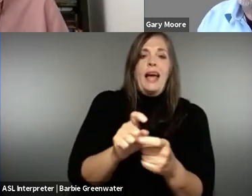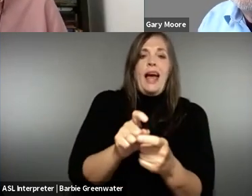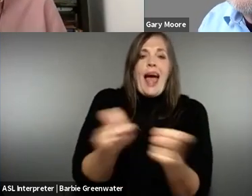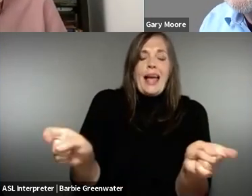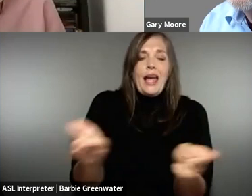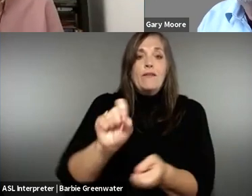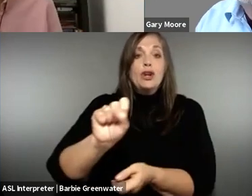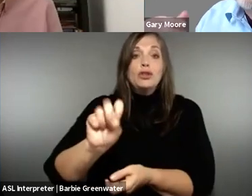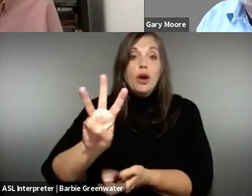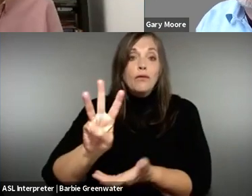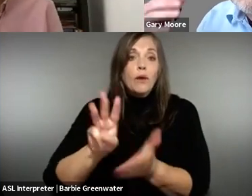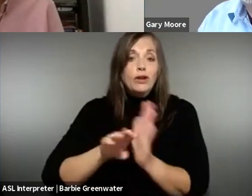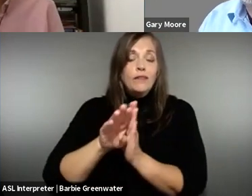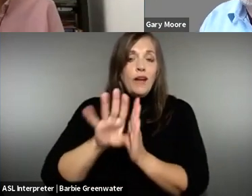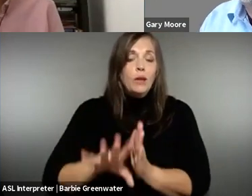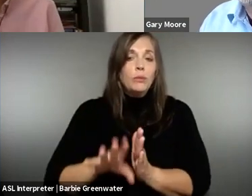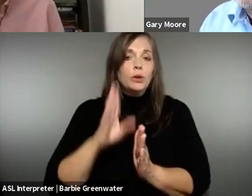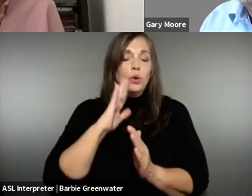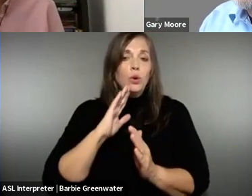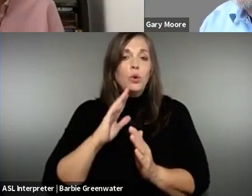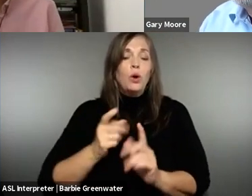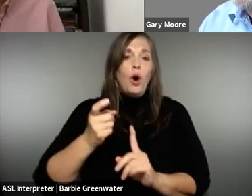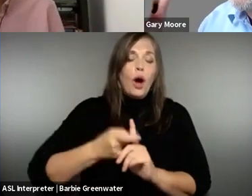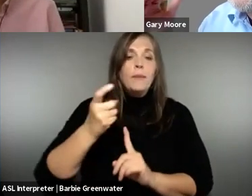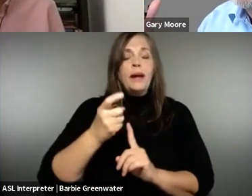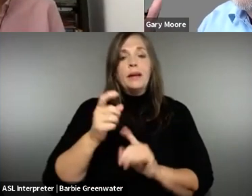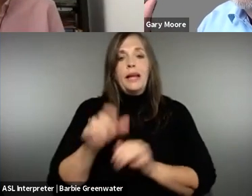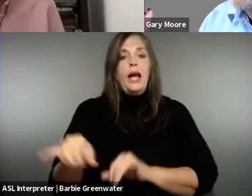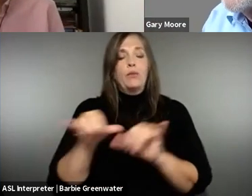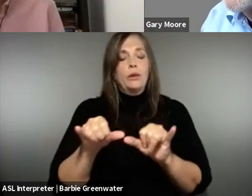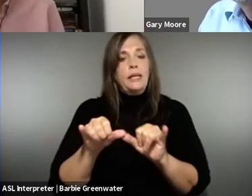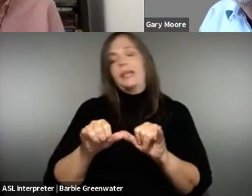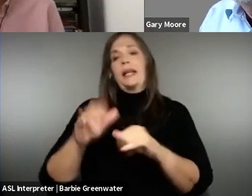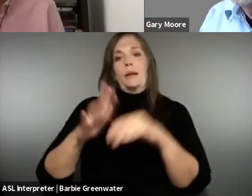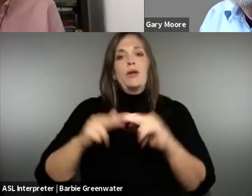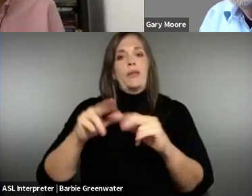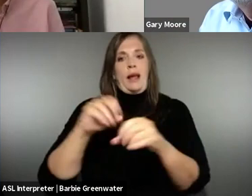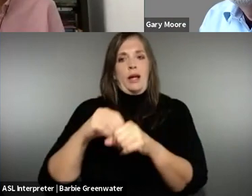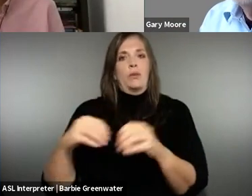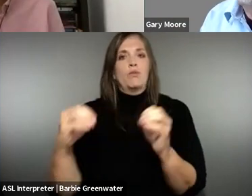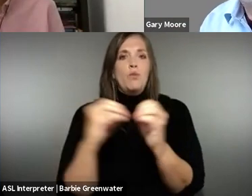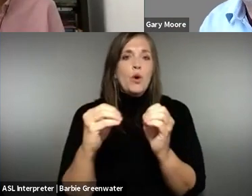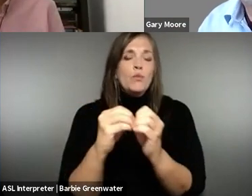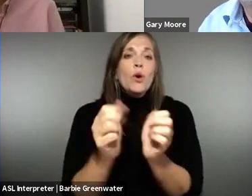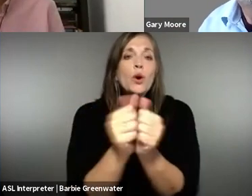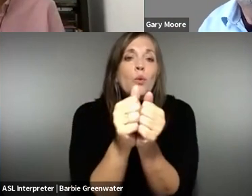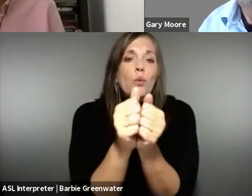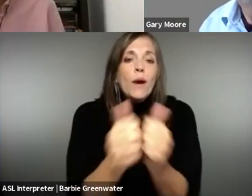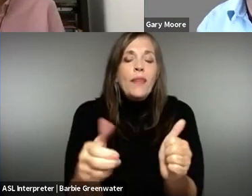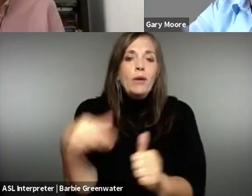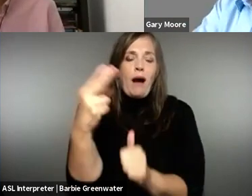to invest heavily to give the software developers the tools that build more and more and more of this in routinely and automatically